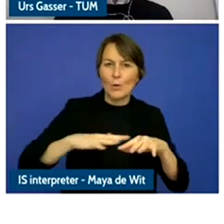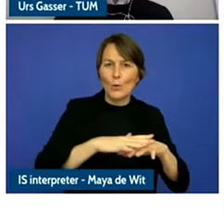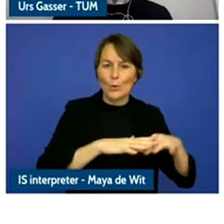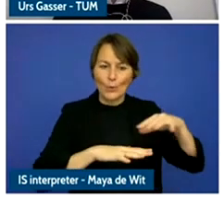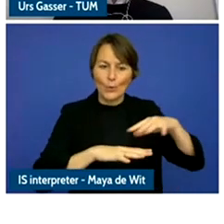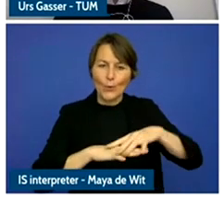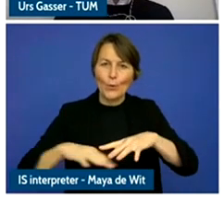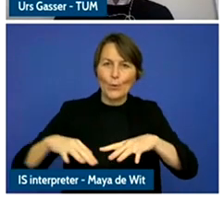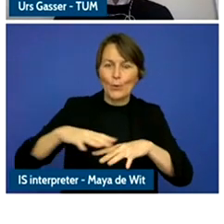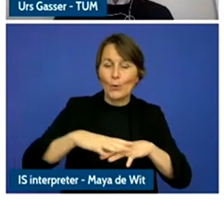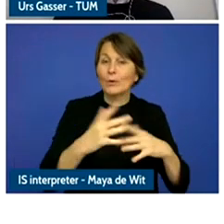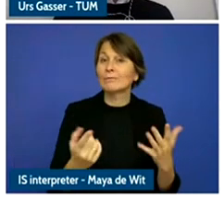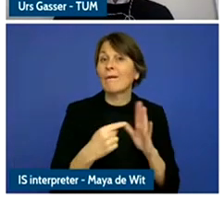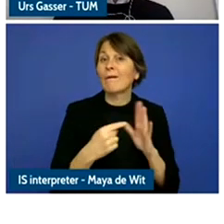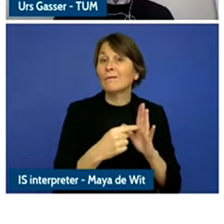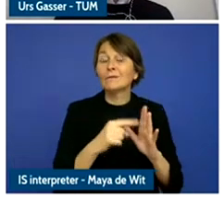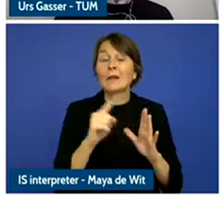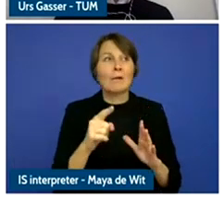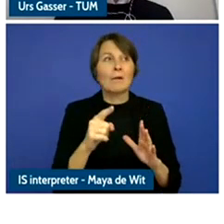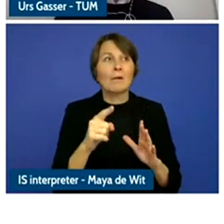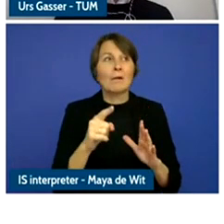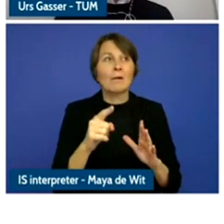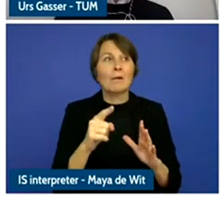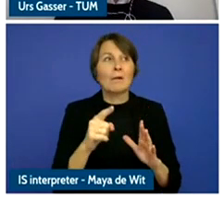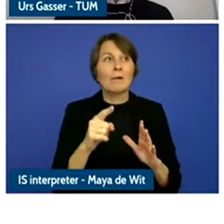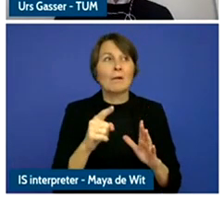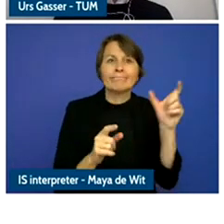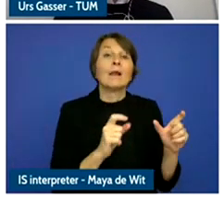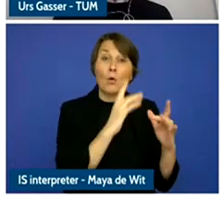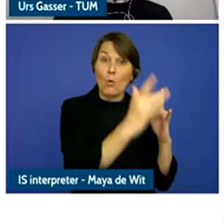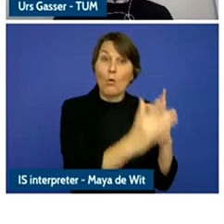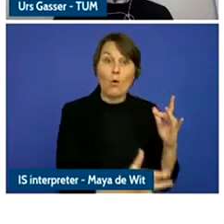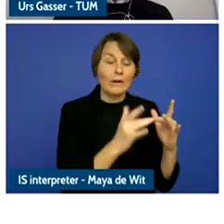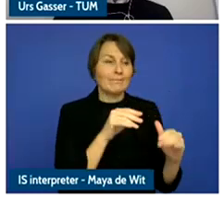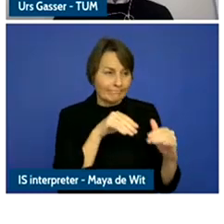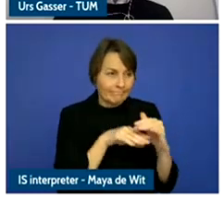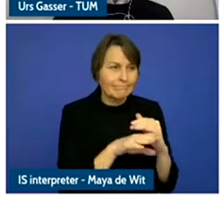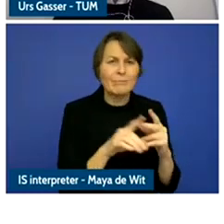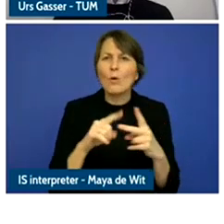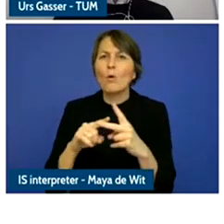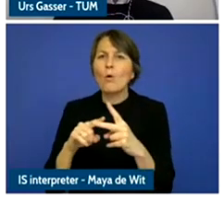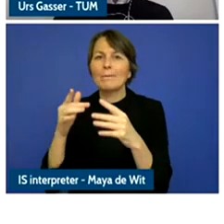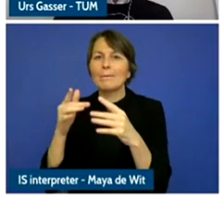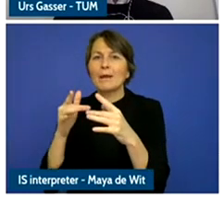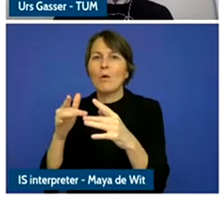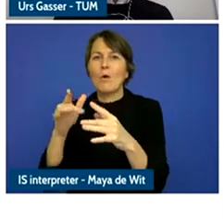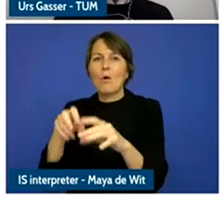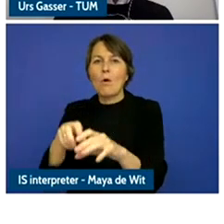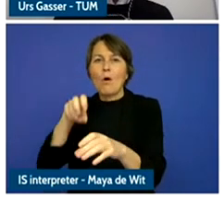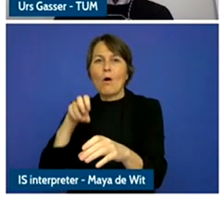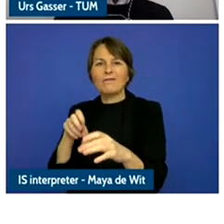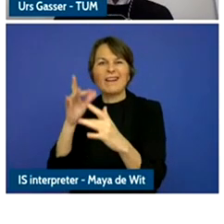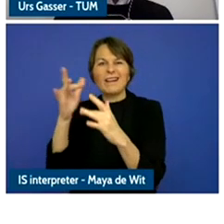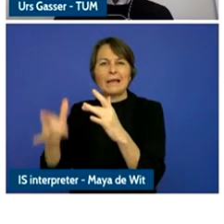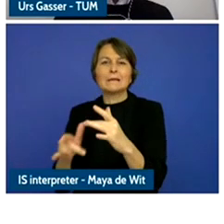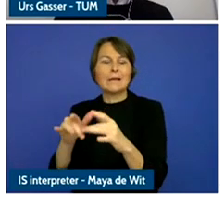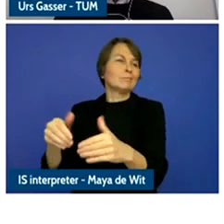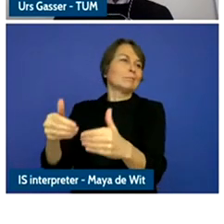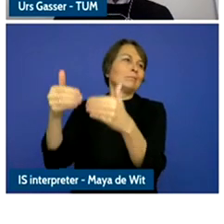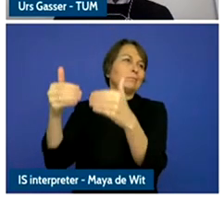line and online but in two00 five, when we starts to work in digital media issues